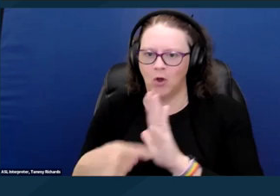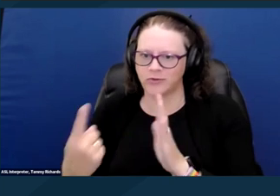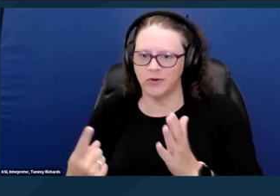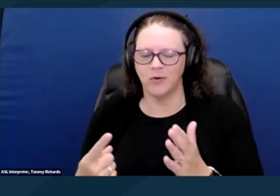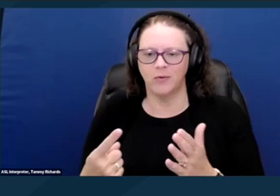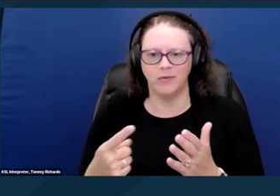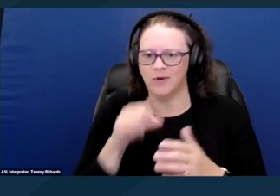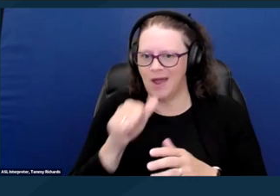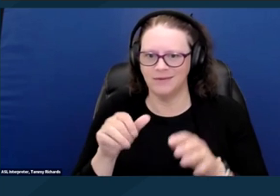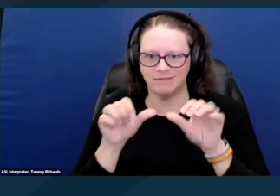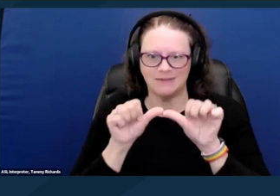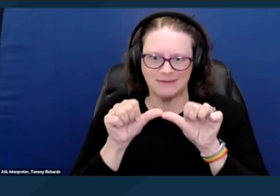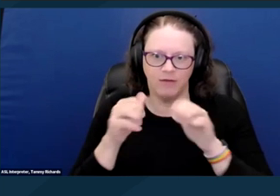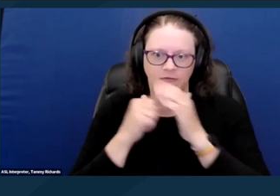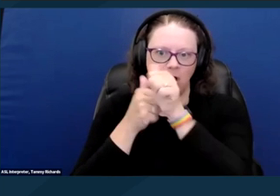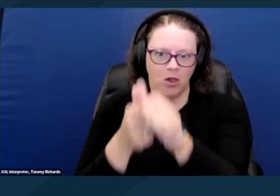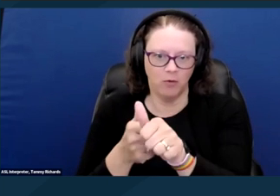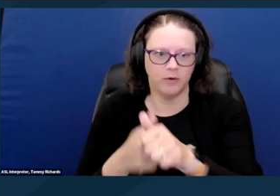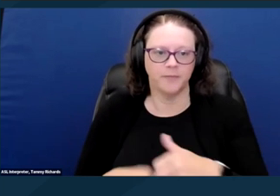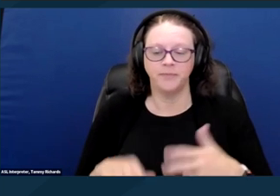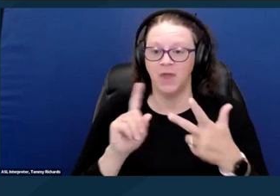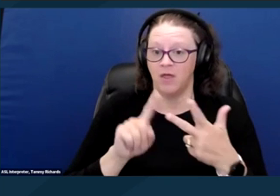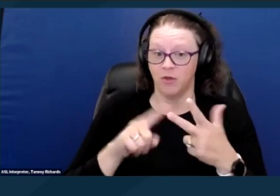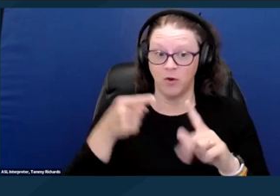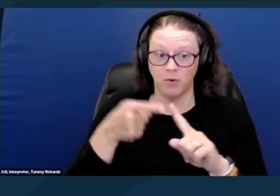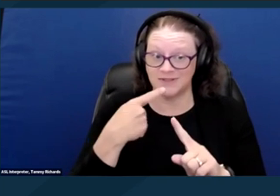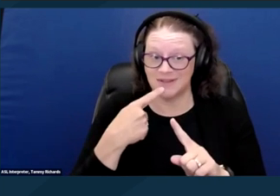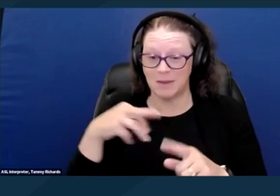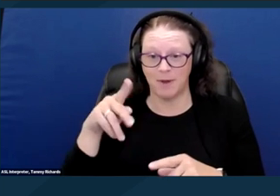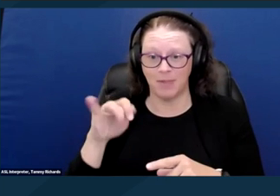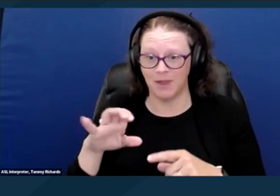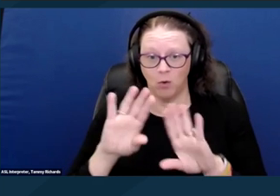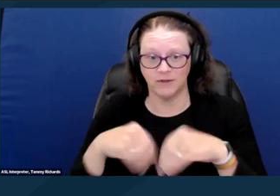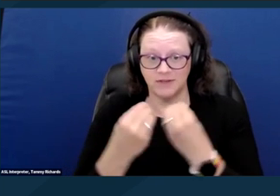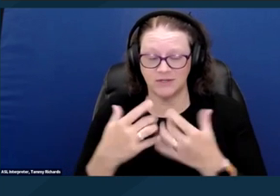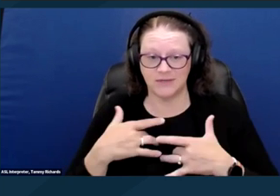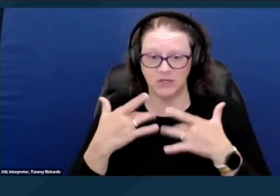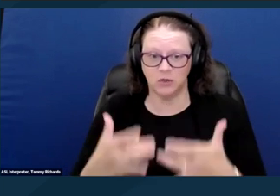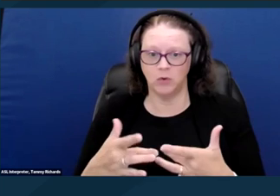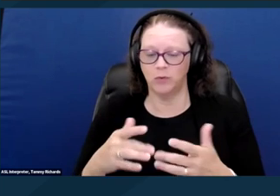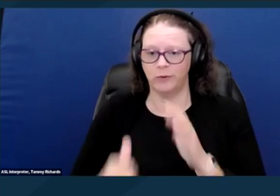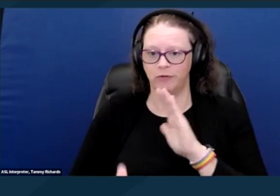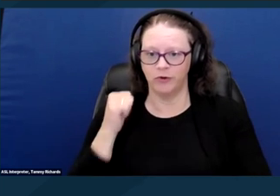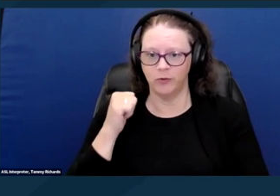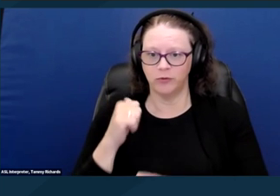which is that public entities often refuse to reasonably accommodate people when enforcing local laws